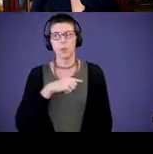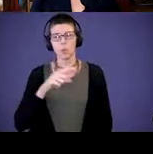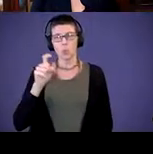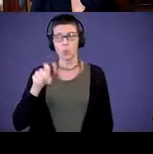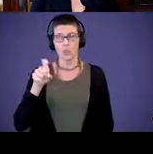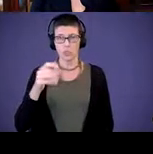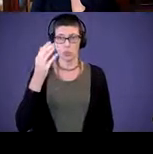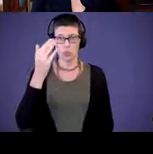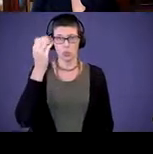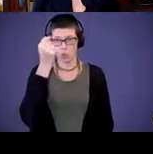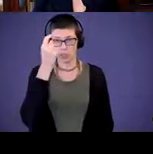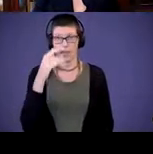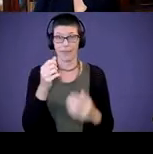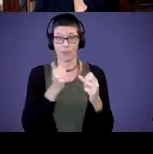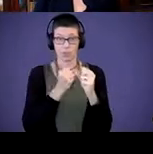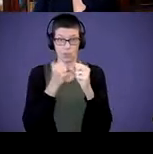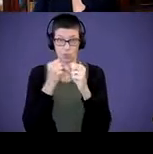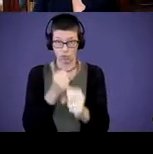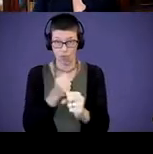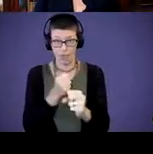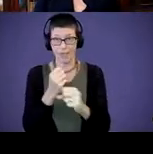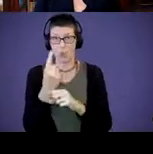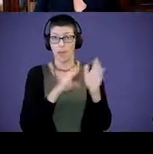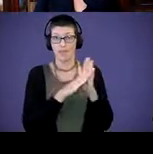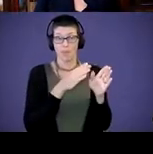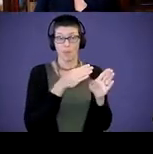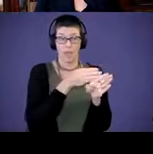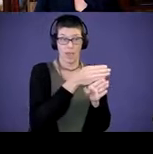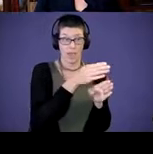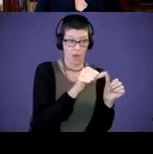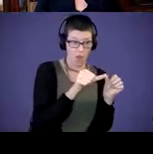strengths in one developmental area can also be used to support and accelerate